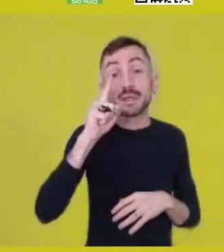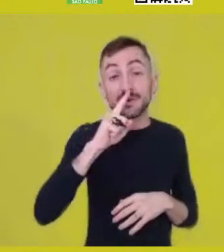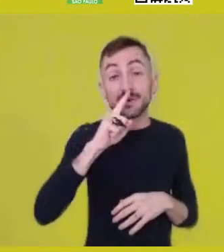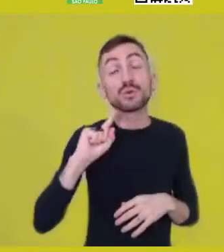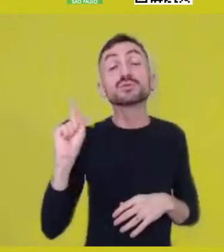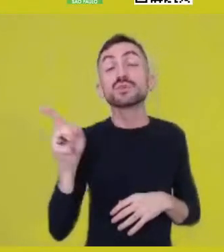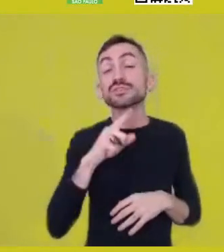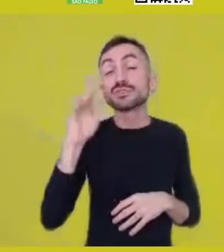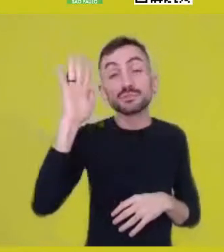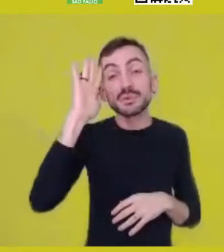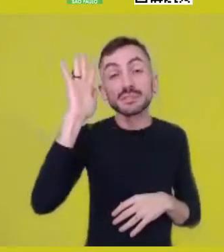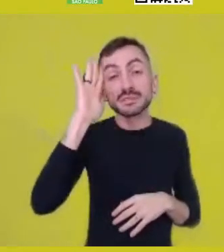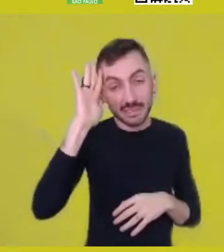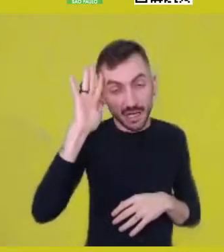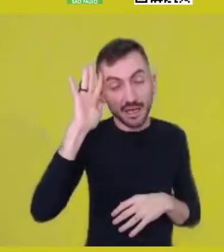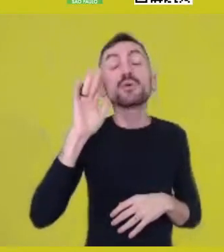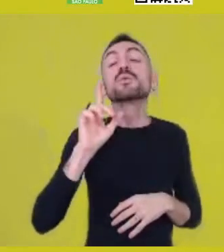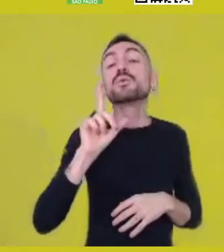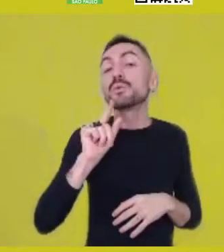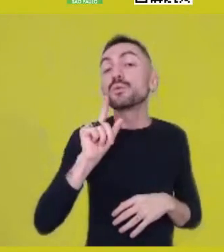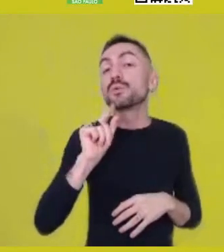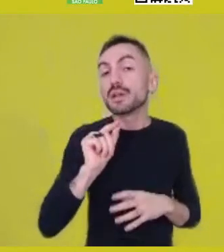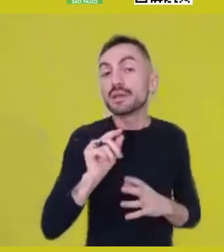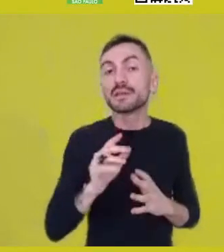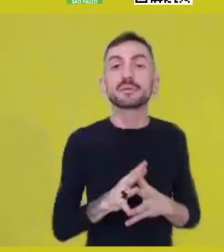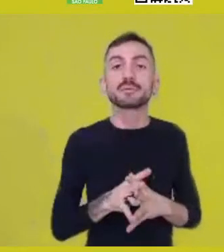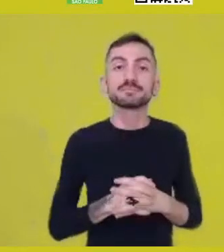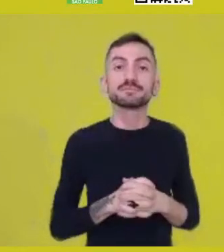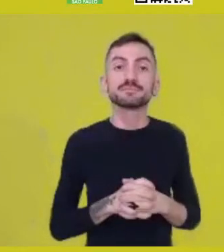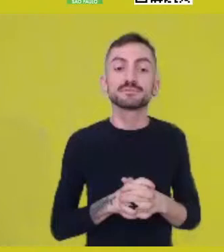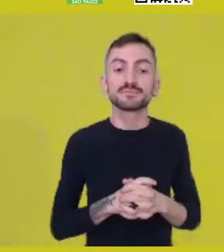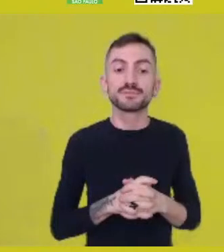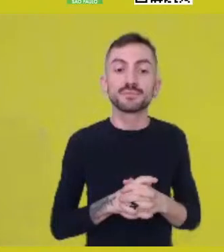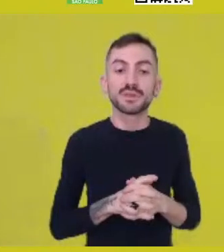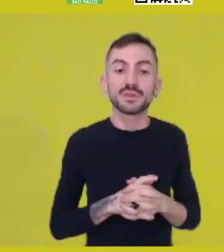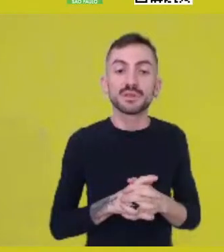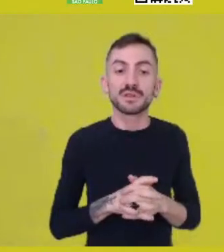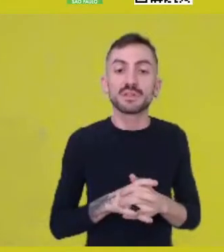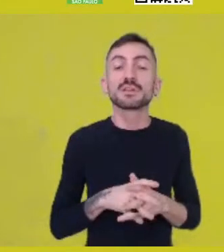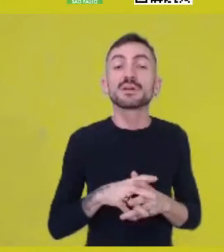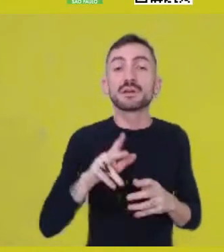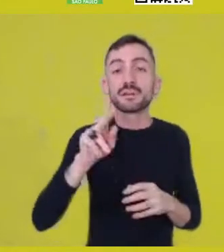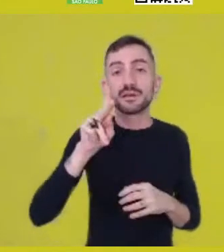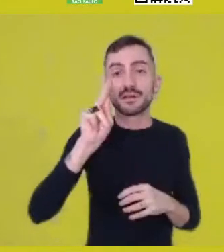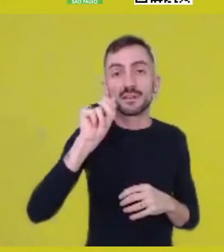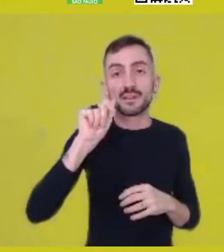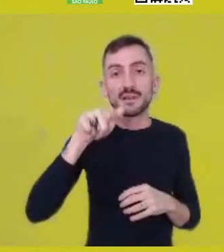that the overspill of Kalunga in relation to the void